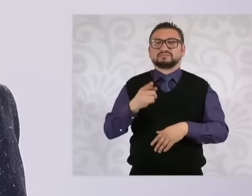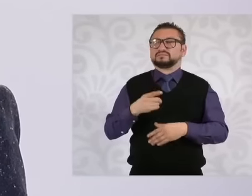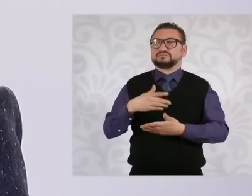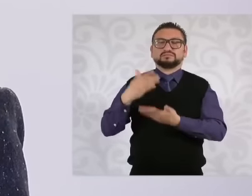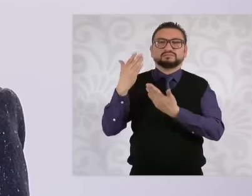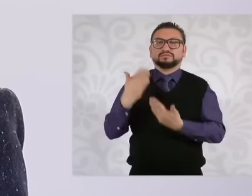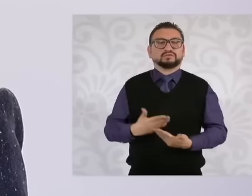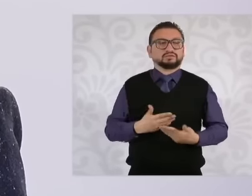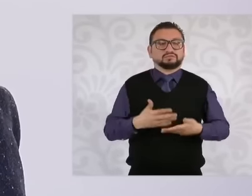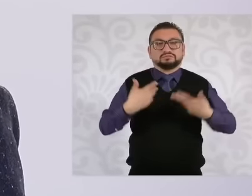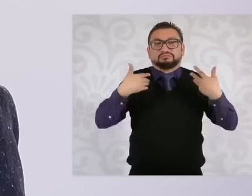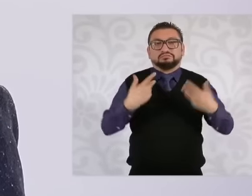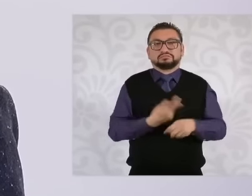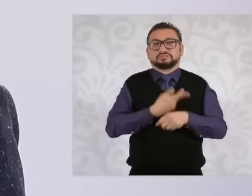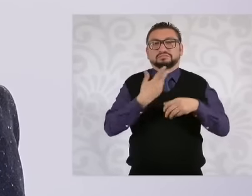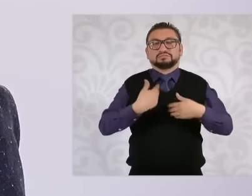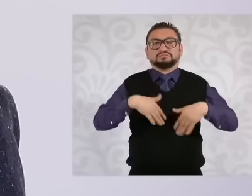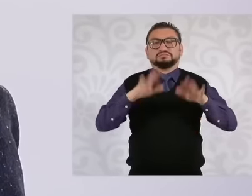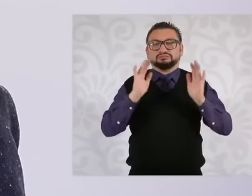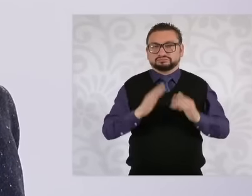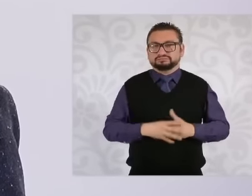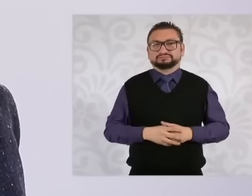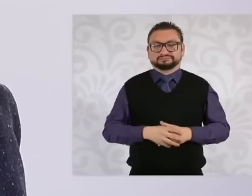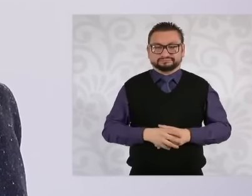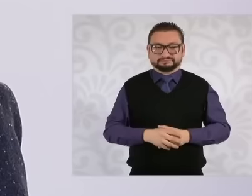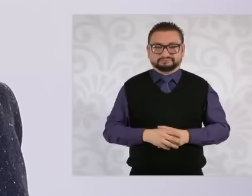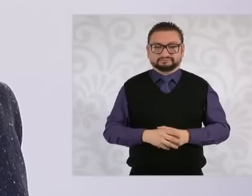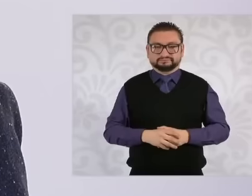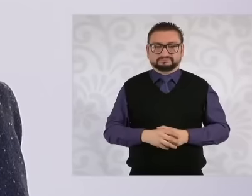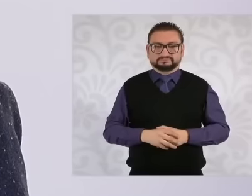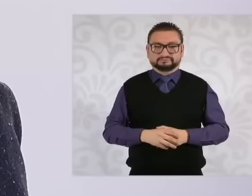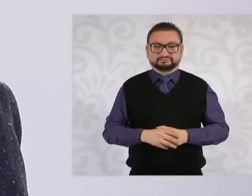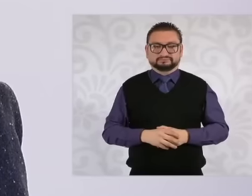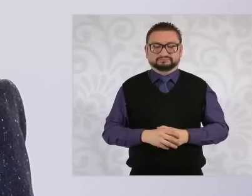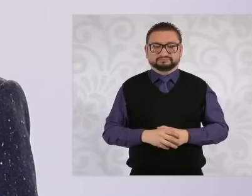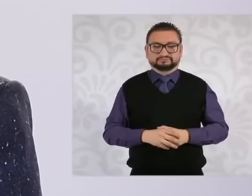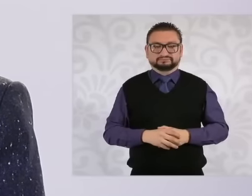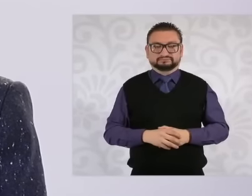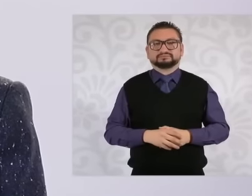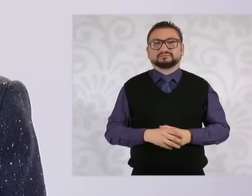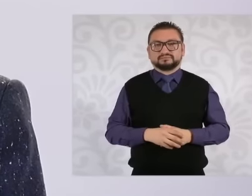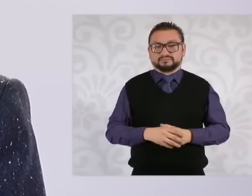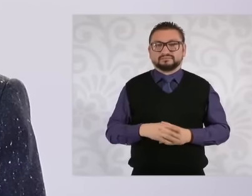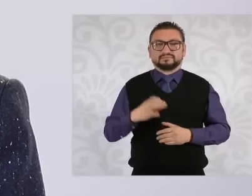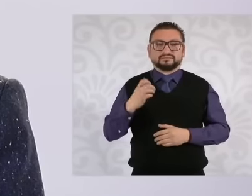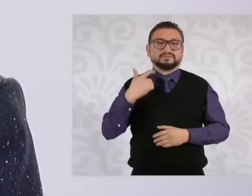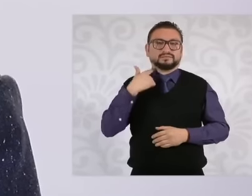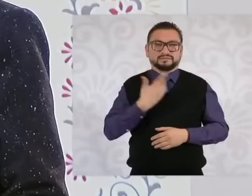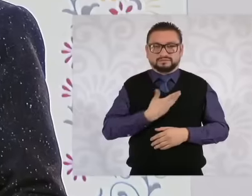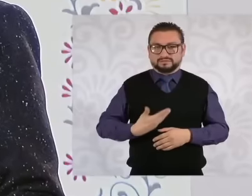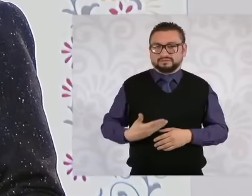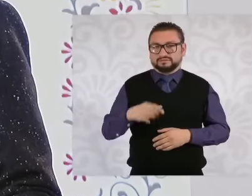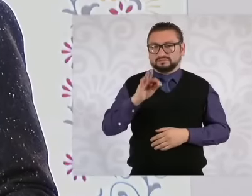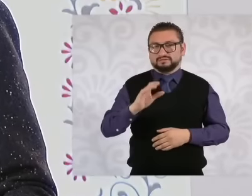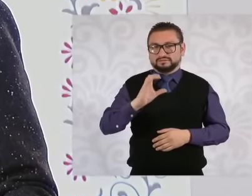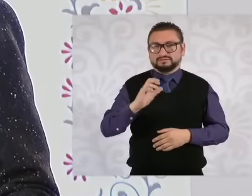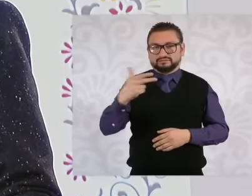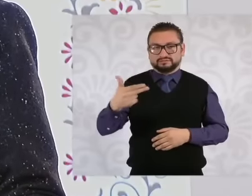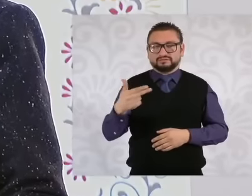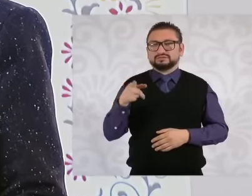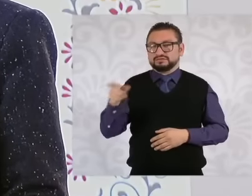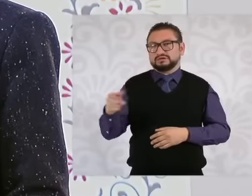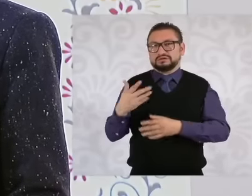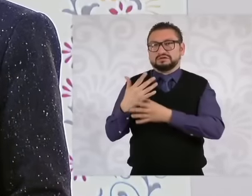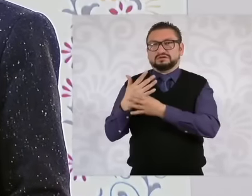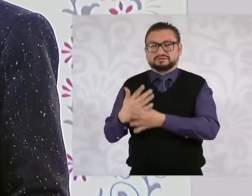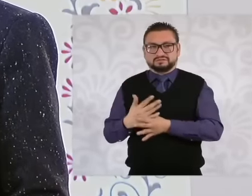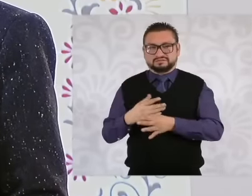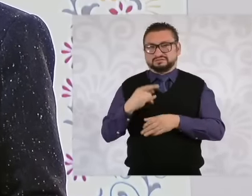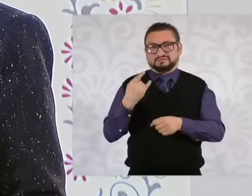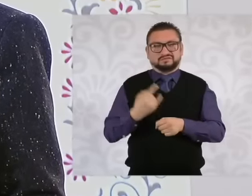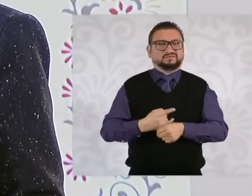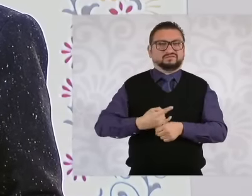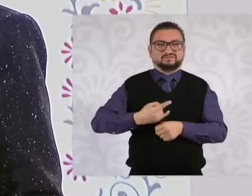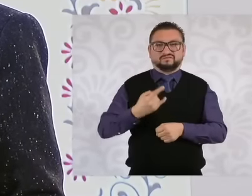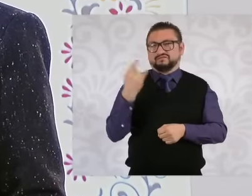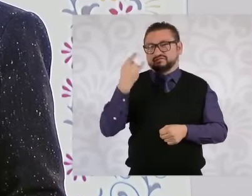been going to say? It is a former president Calderón who arrives with an electoral fraud to the presidency and to